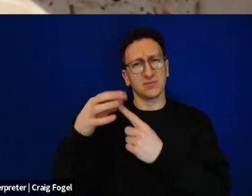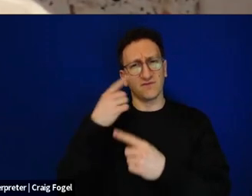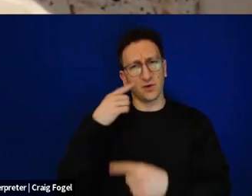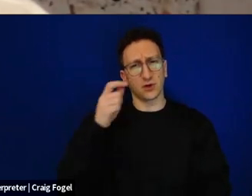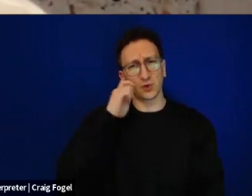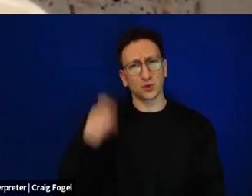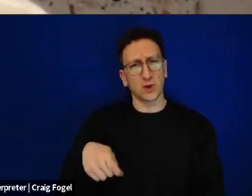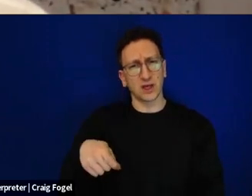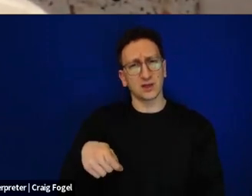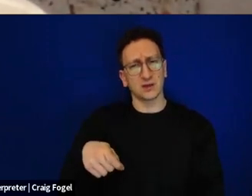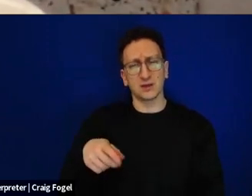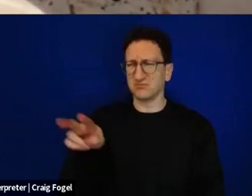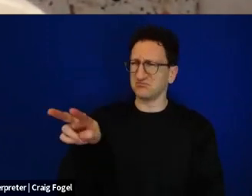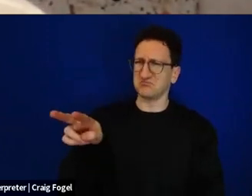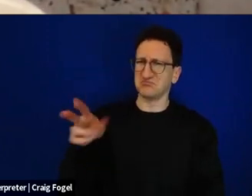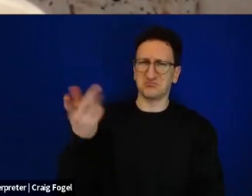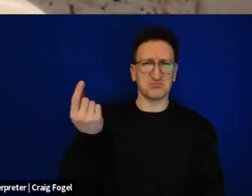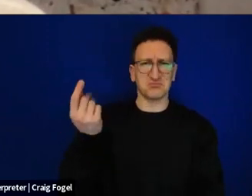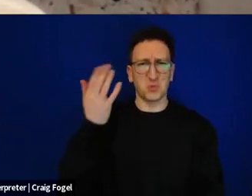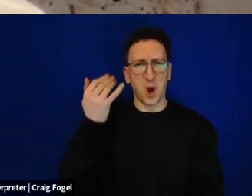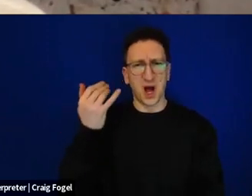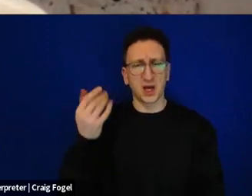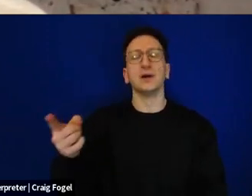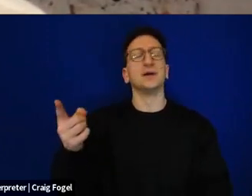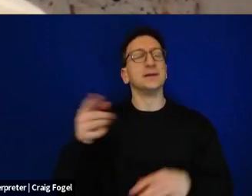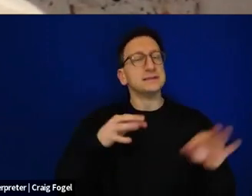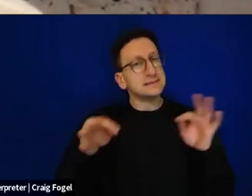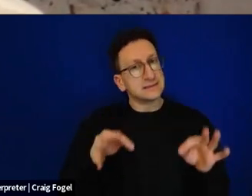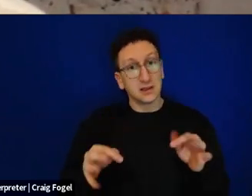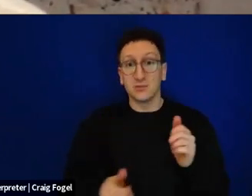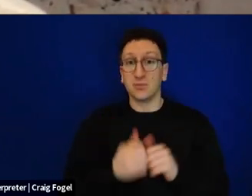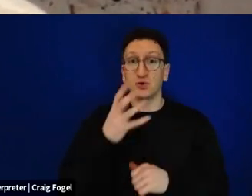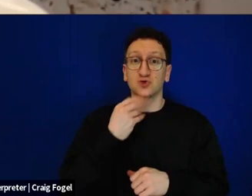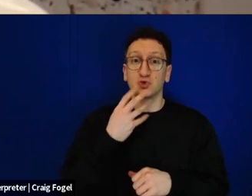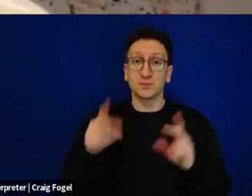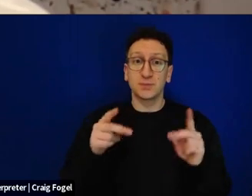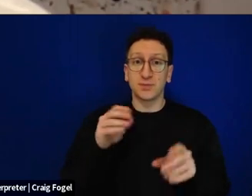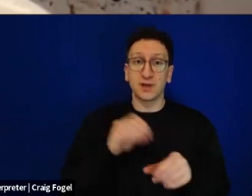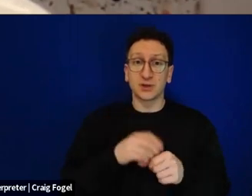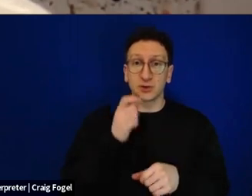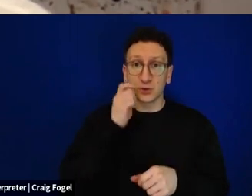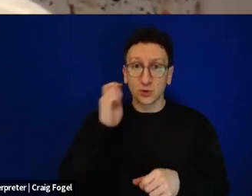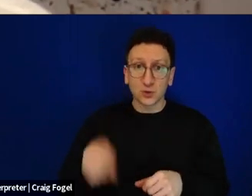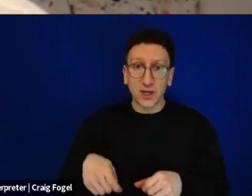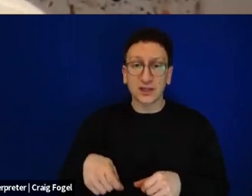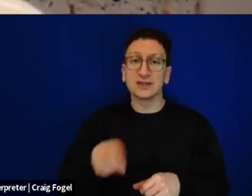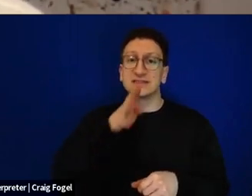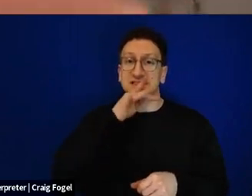they explained to us that, for most Ukrainian Jews until recently spoke solely Russian, Ukrainian was